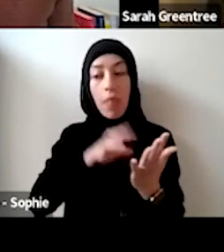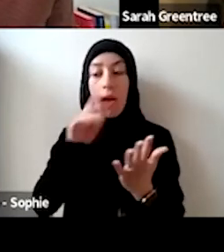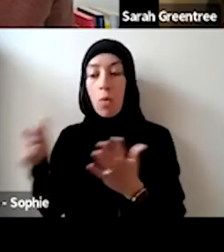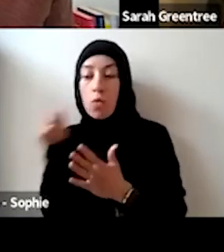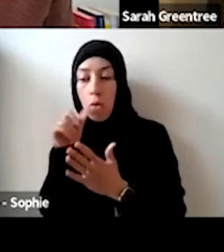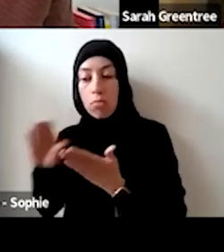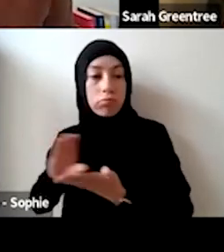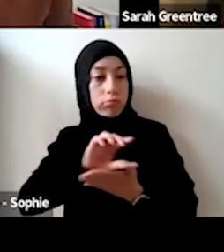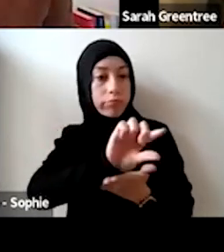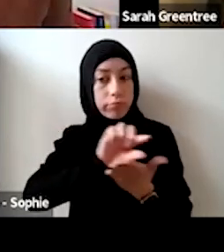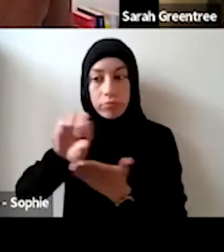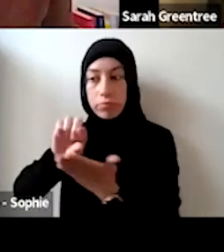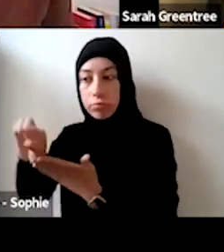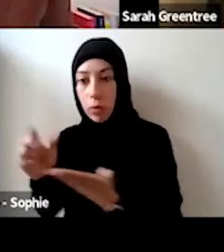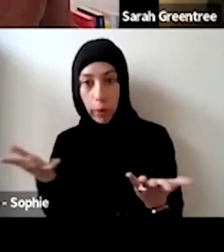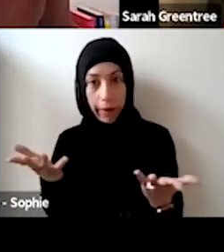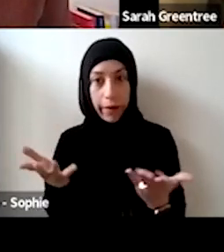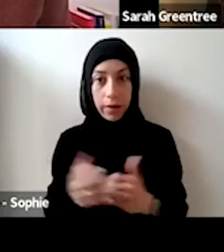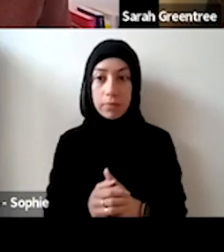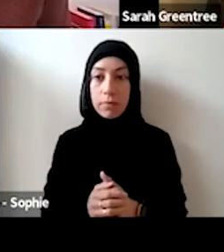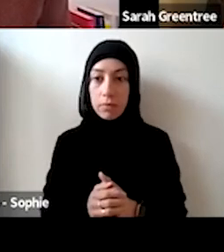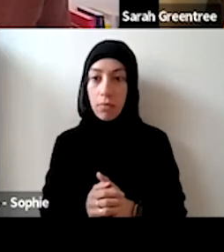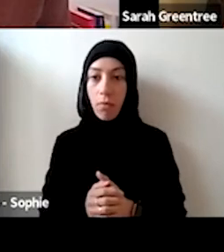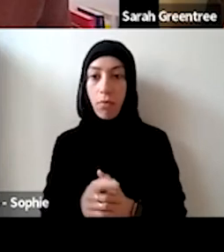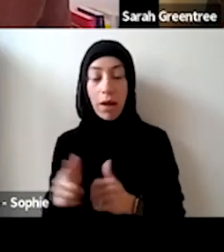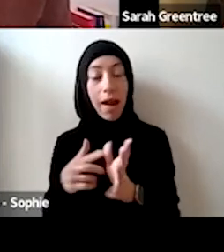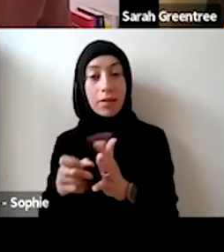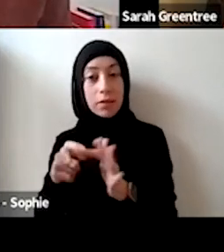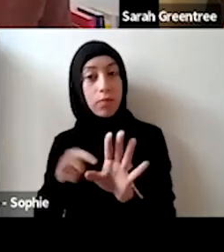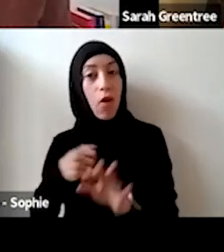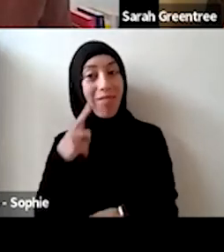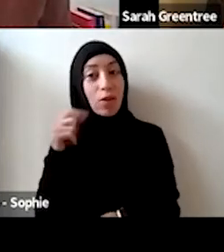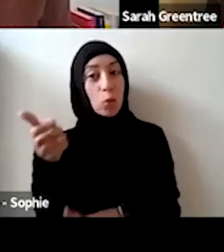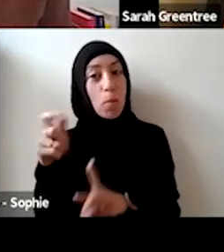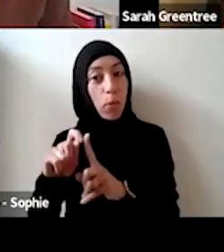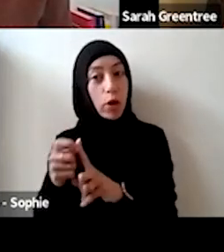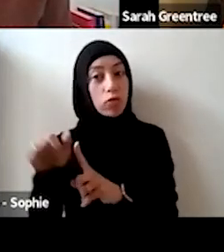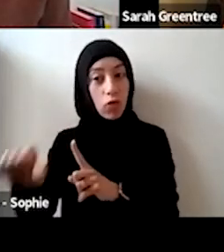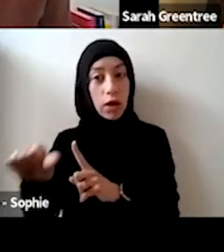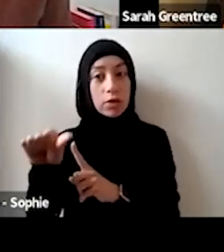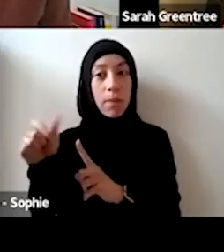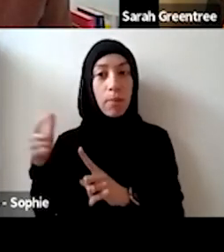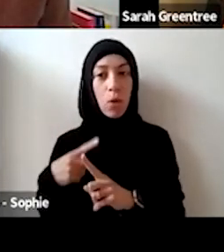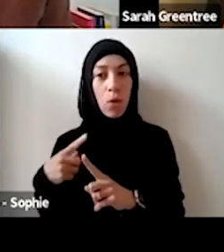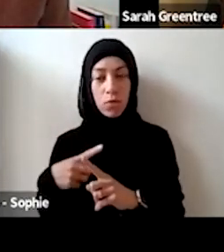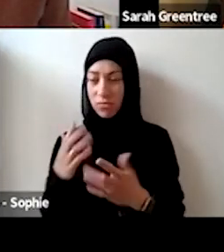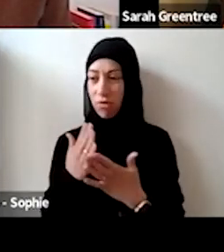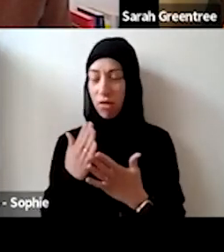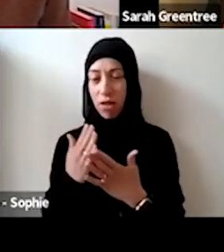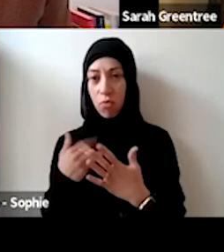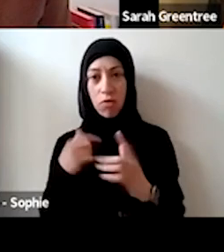Thanks, so much. I think that's a kind of important point, because it is a fairly dynamic